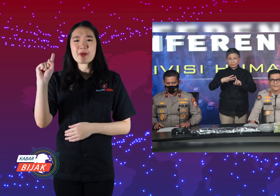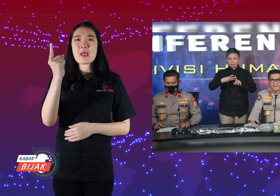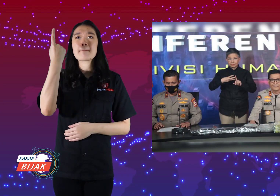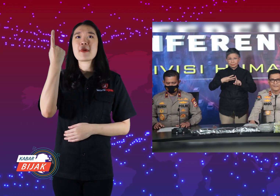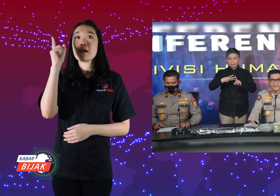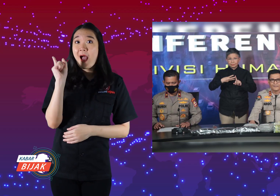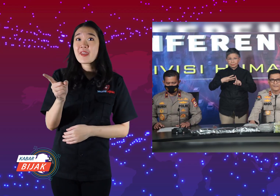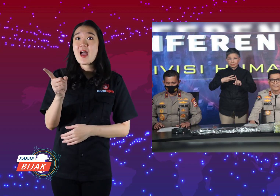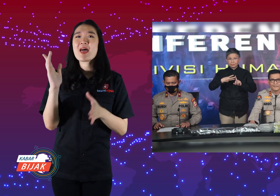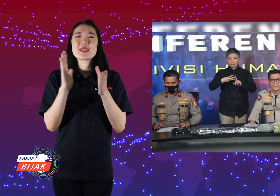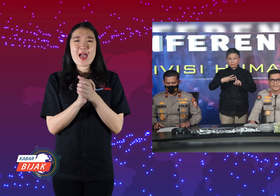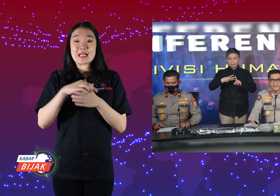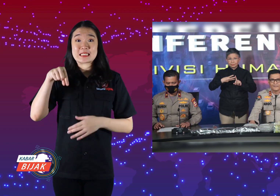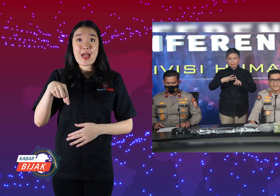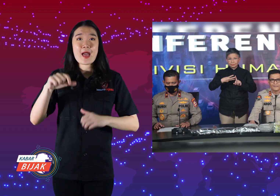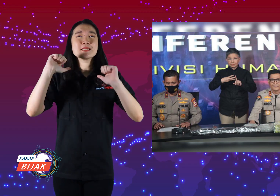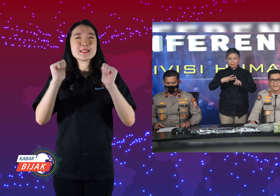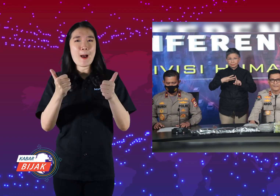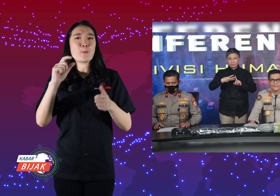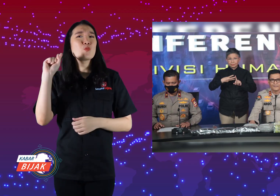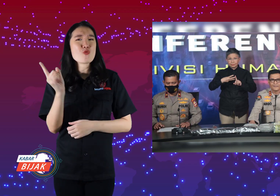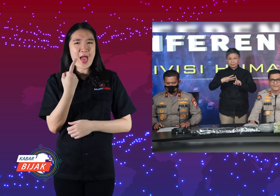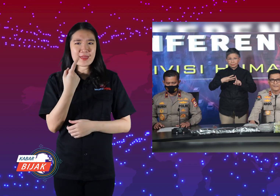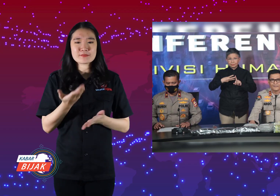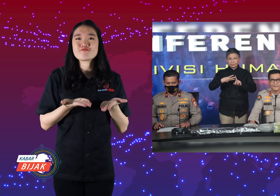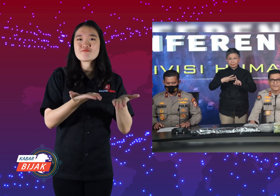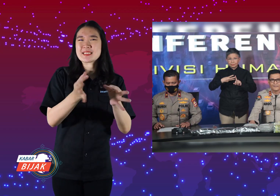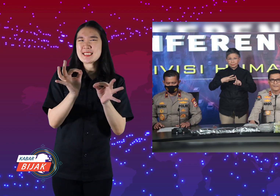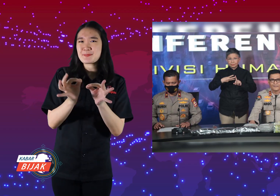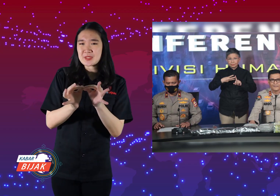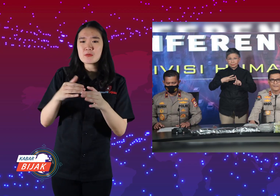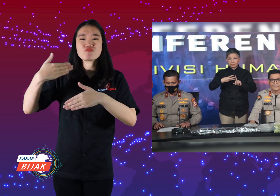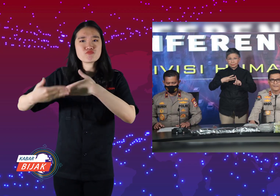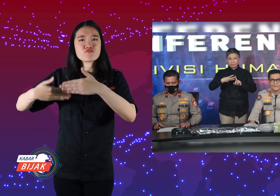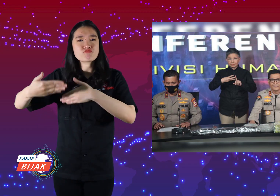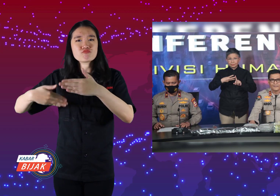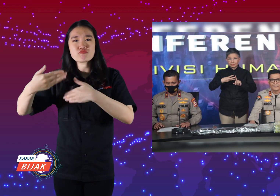From this moment on, JBI is available forever.